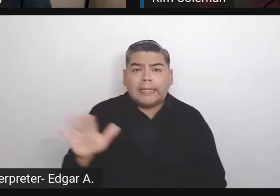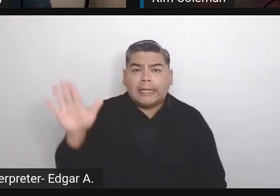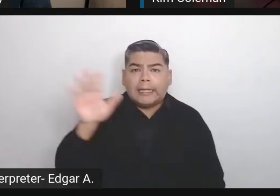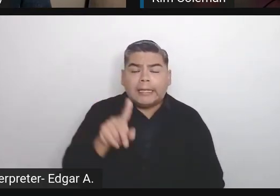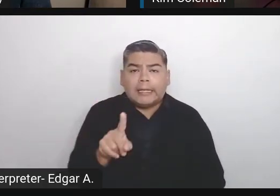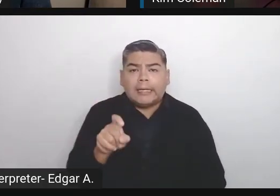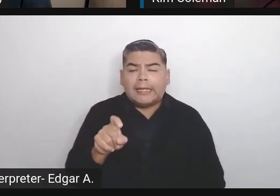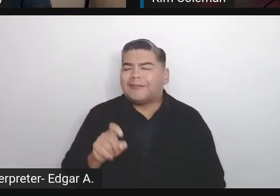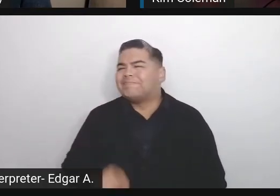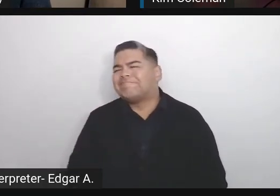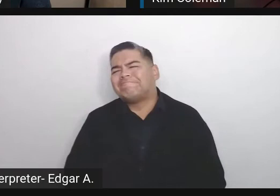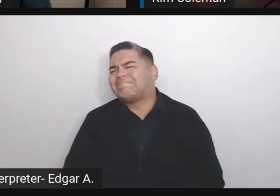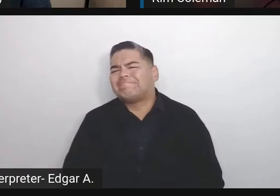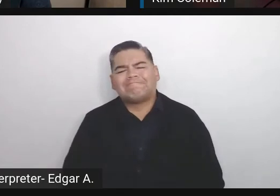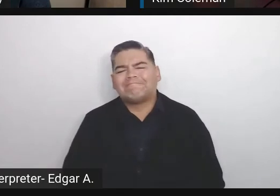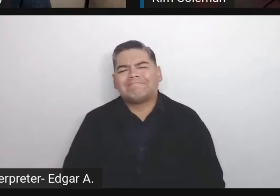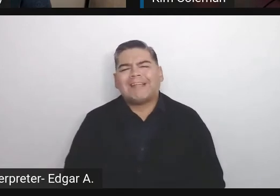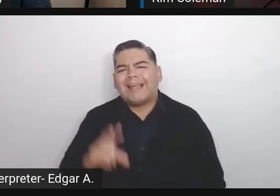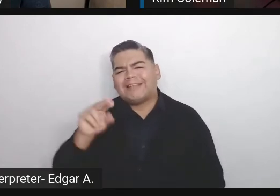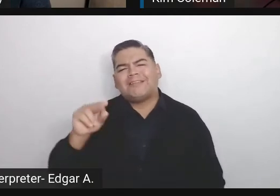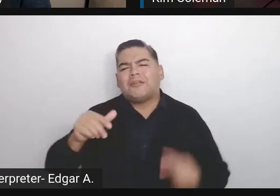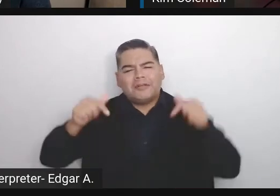At least not this year, but who knows?